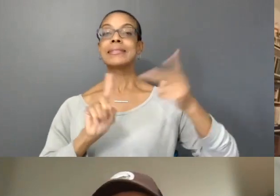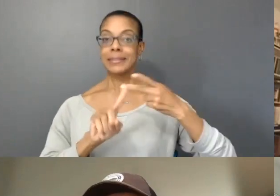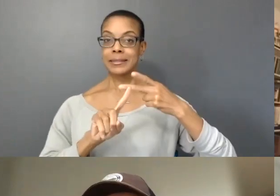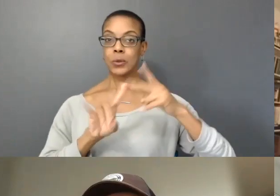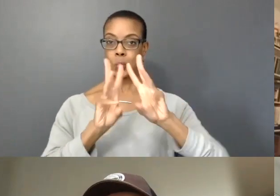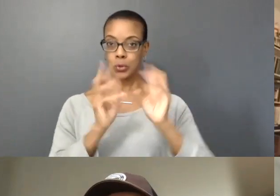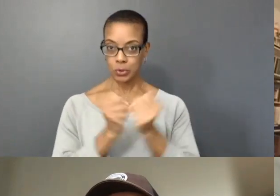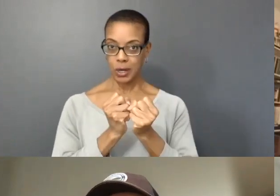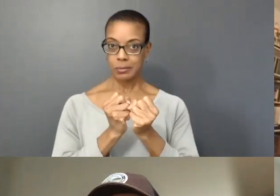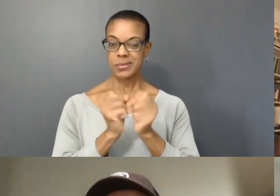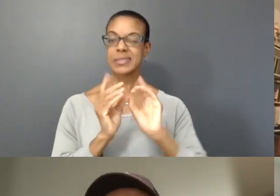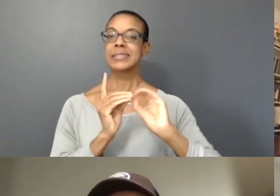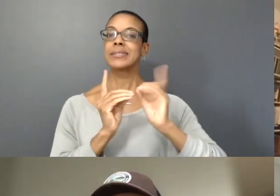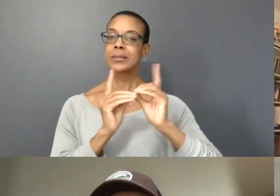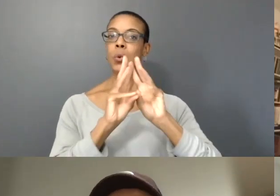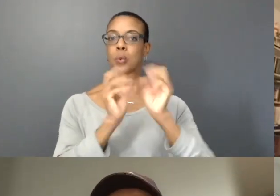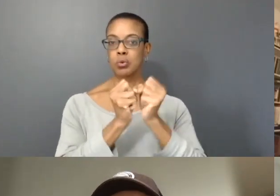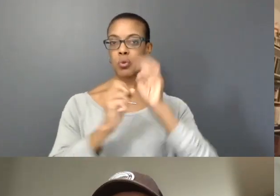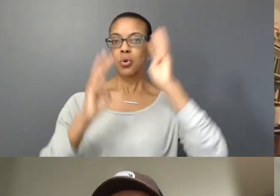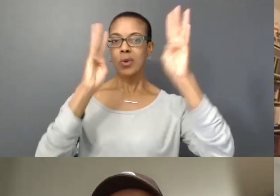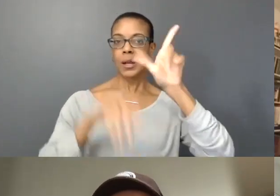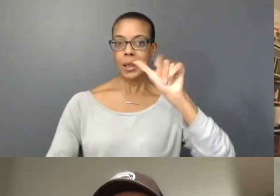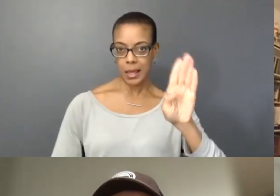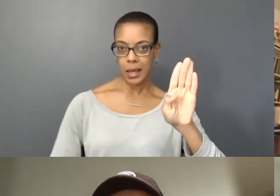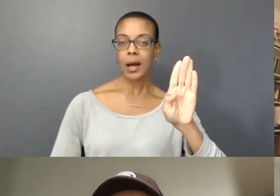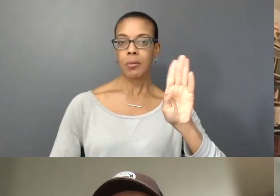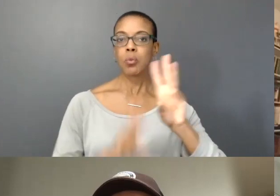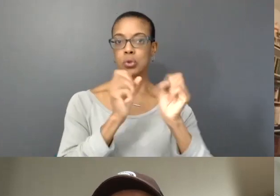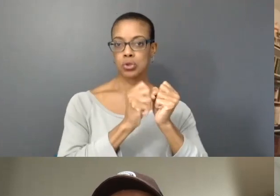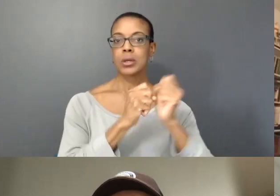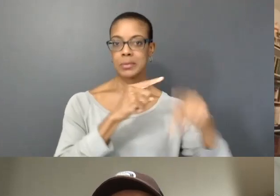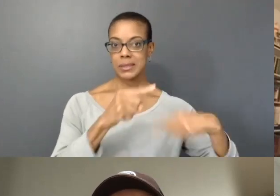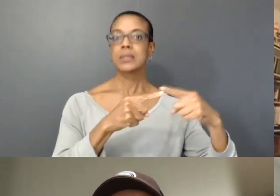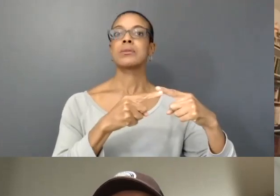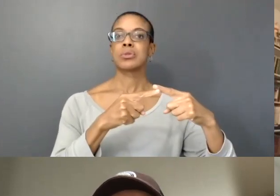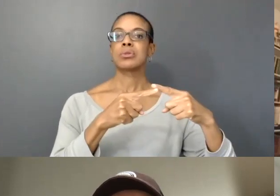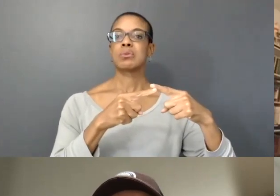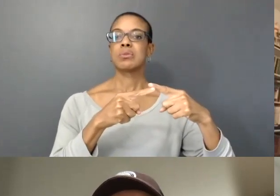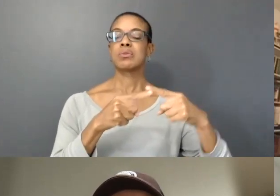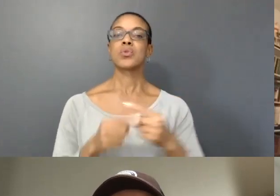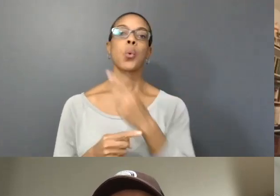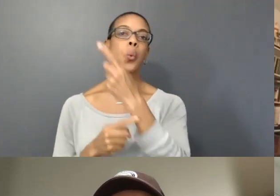Digital Creators Lab workshop series. This month it is part of the larger Digital Transformation Project that is